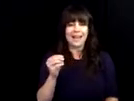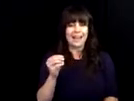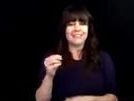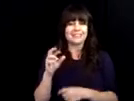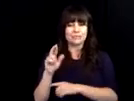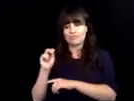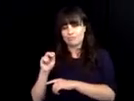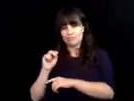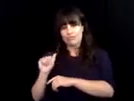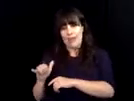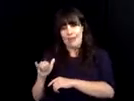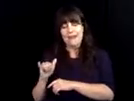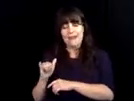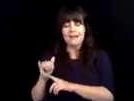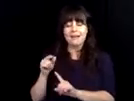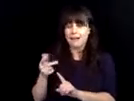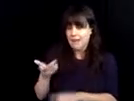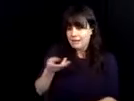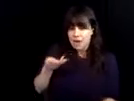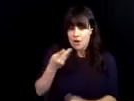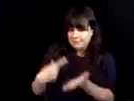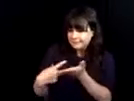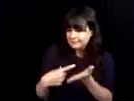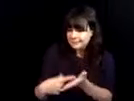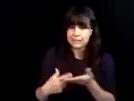got together, Dr. Mitchell, the Commissioner and